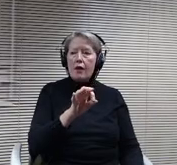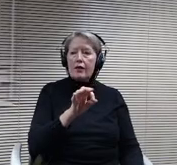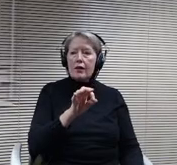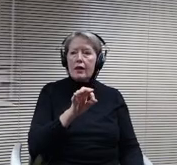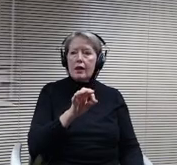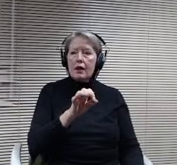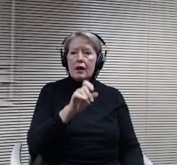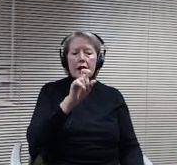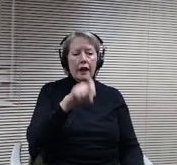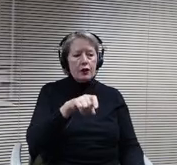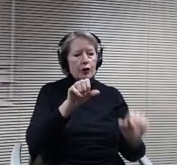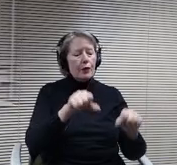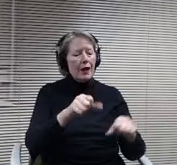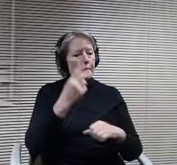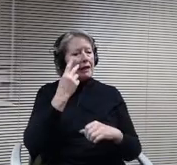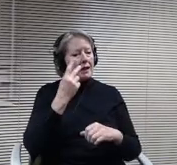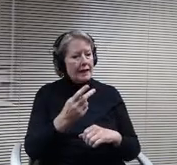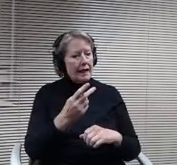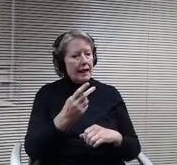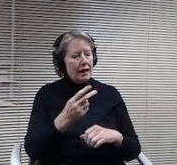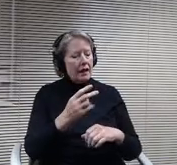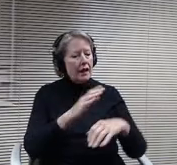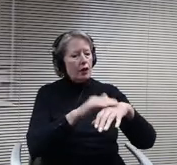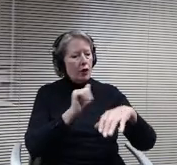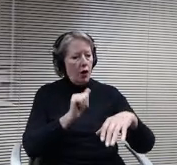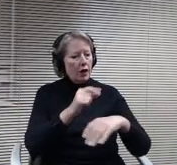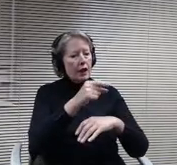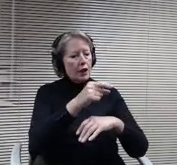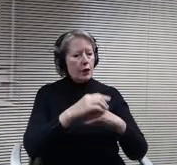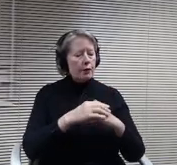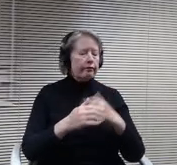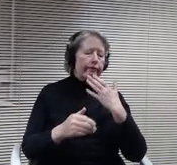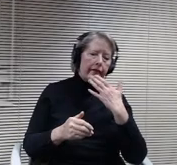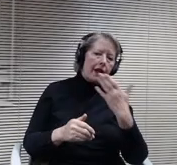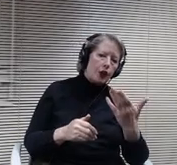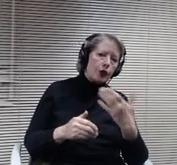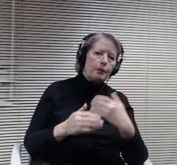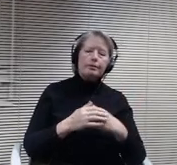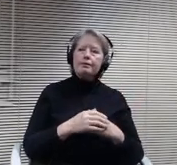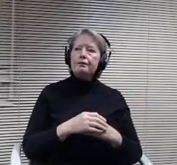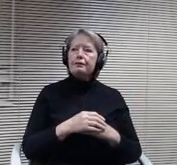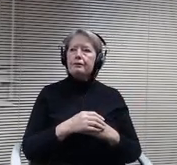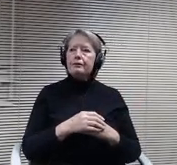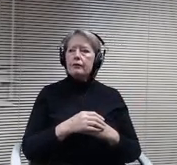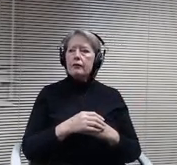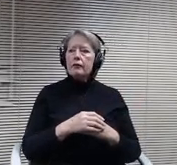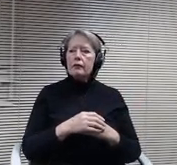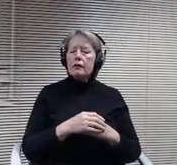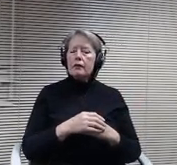Thank you. Great, OK, so we have motion that has been